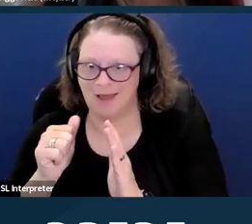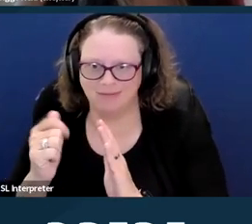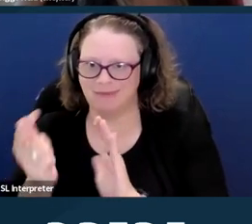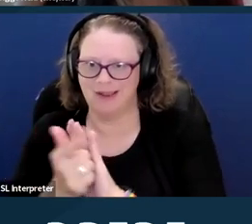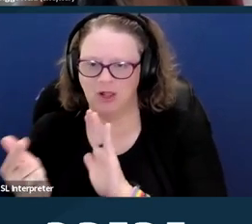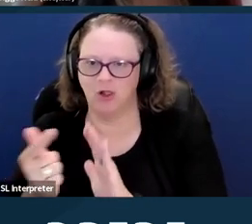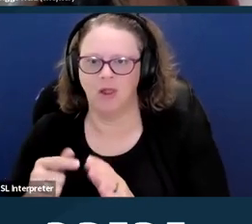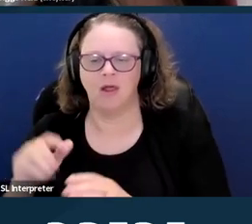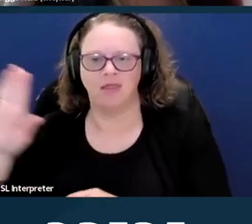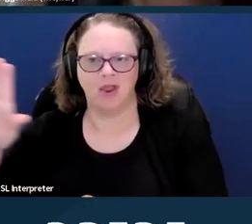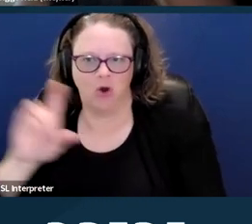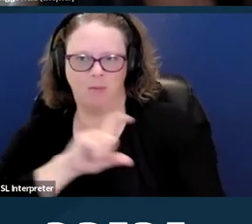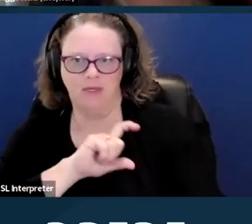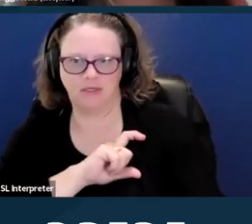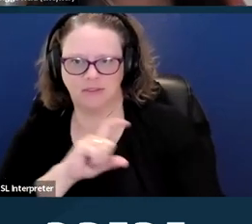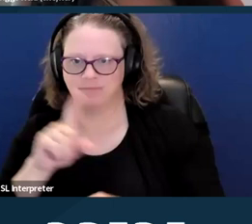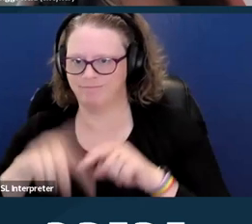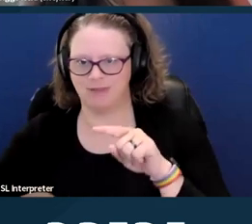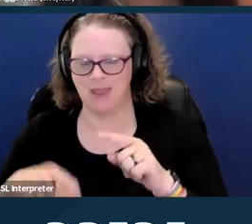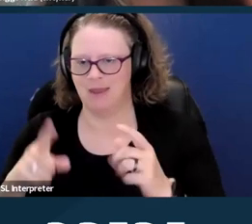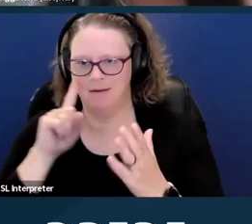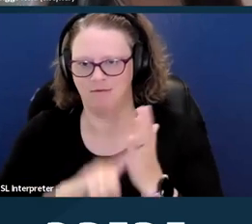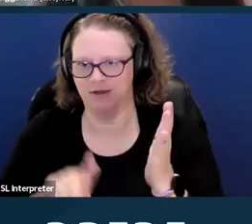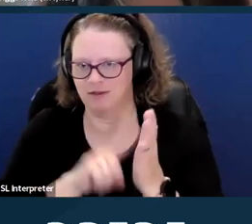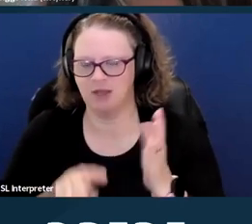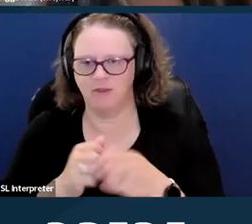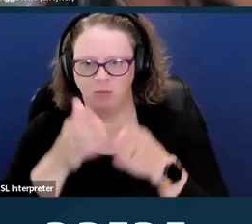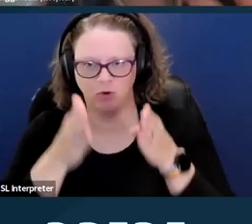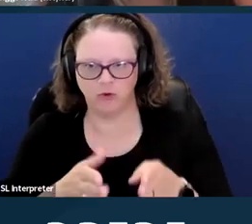the person who obtained the out-of-state abortion